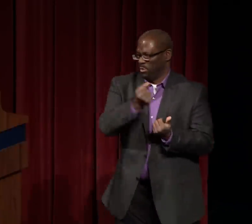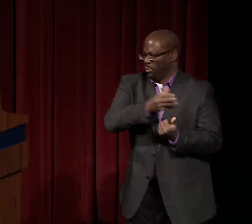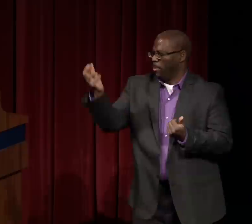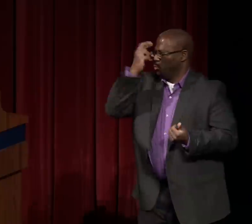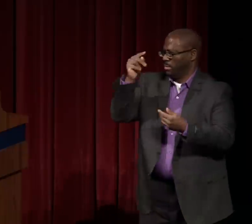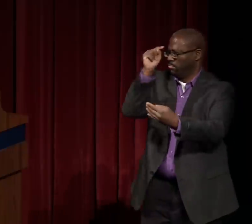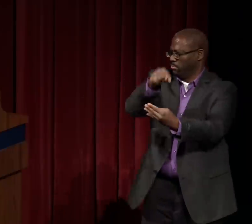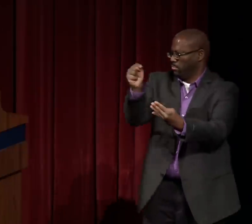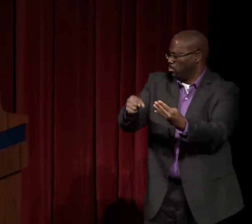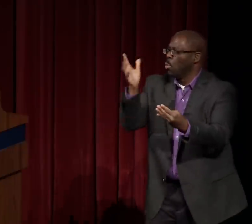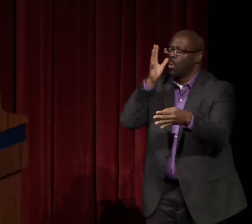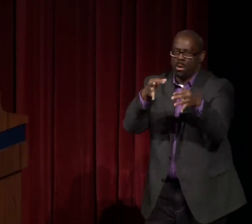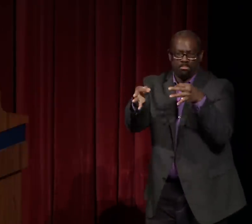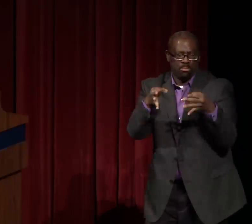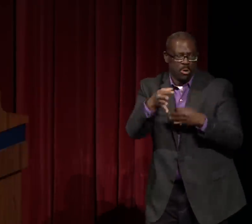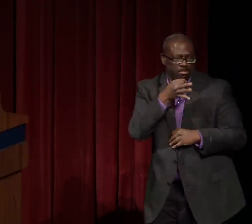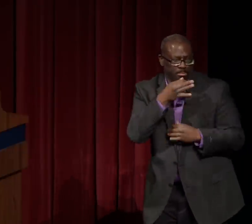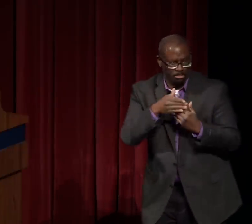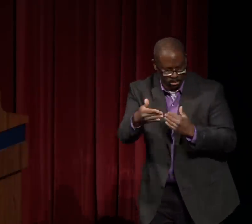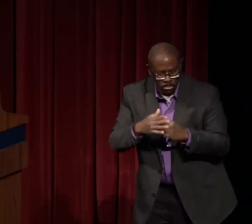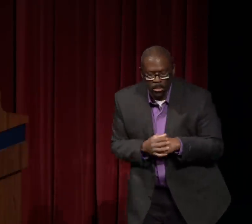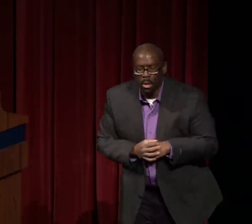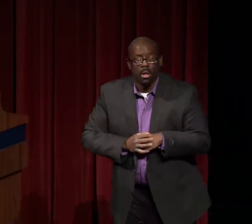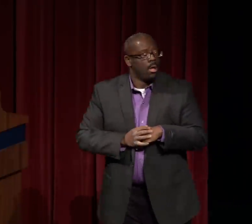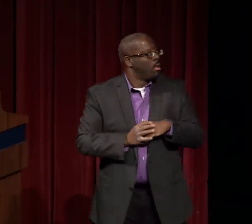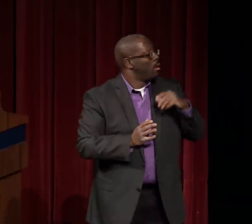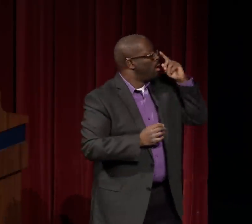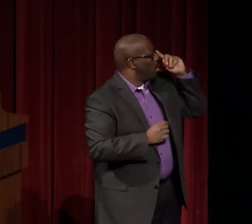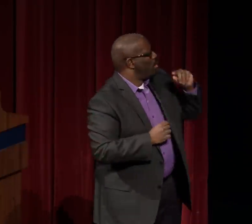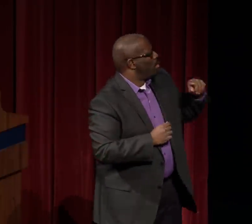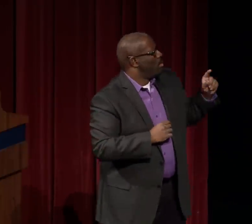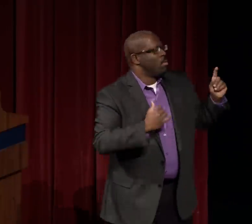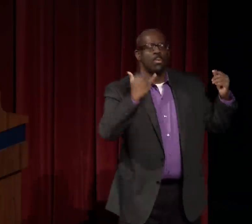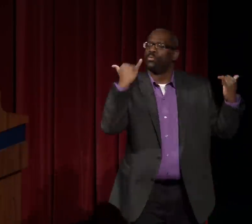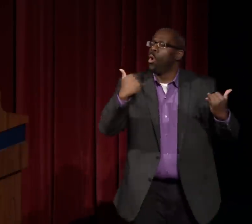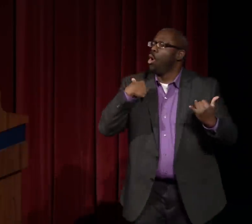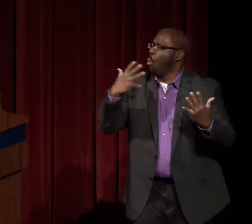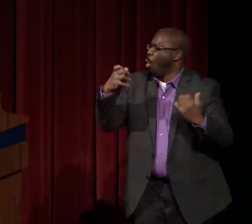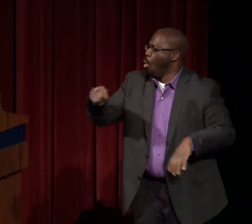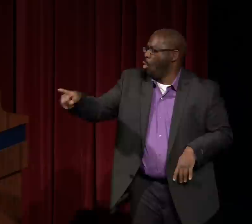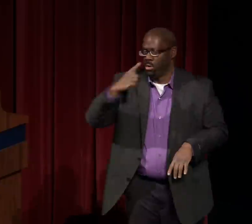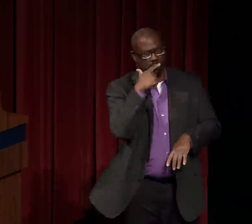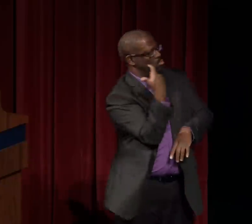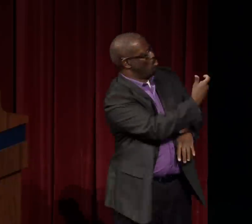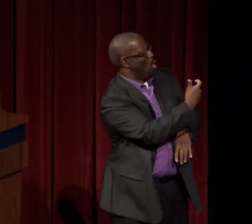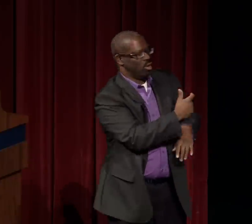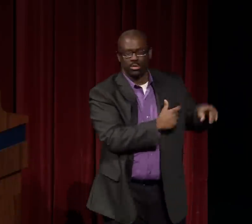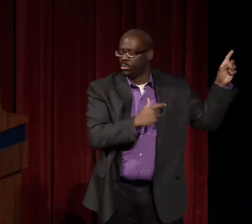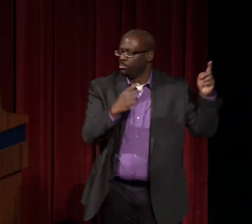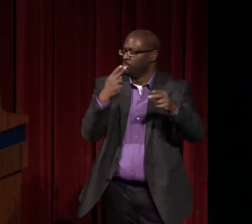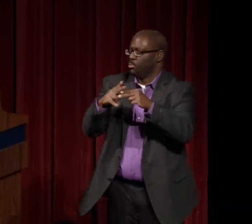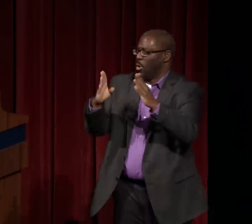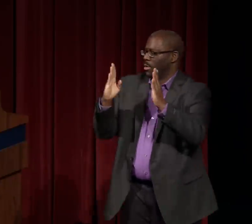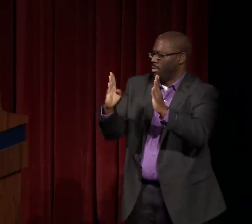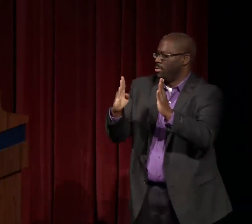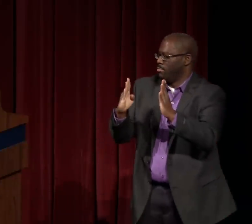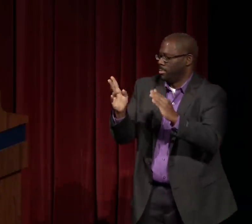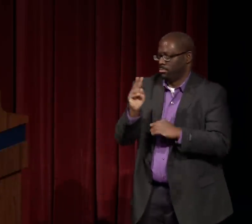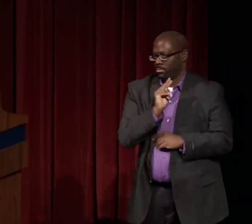for several reasons, which I will explain.